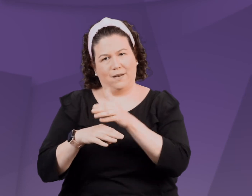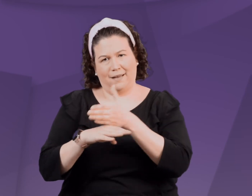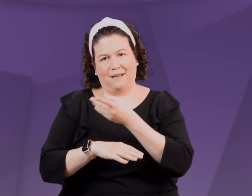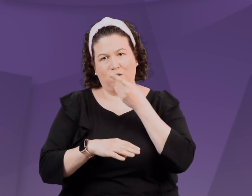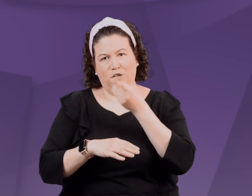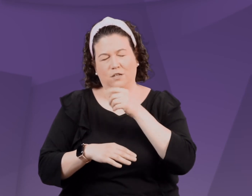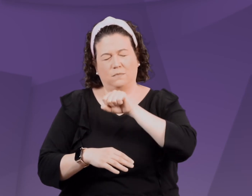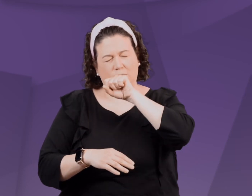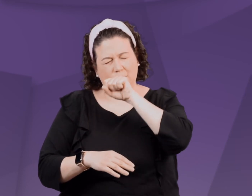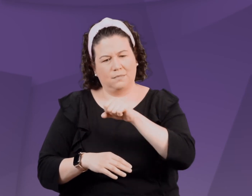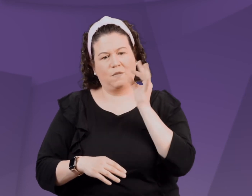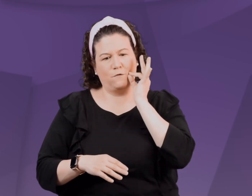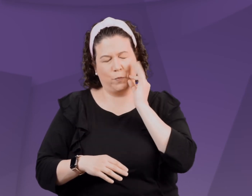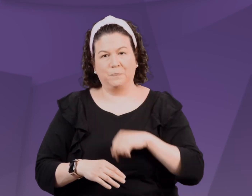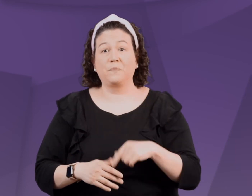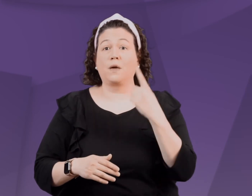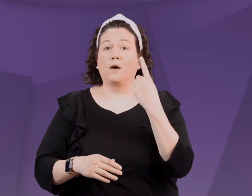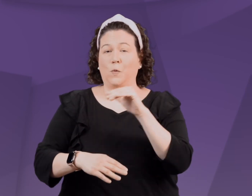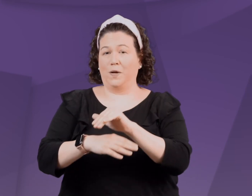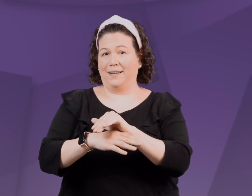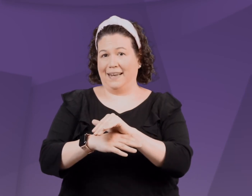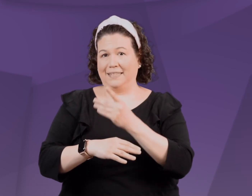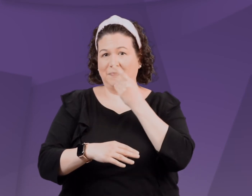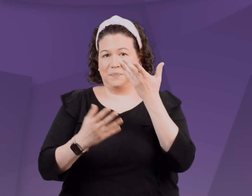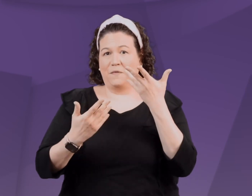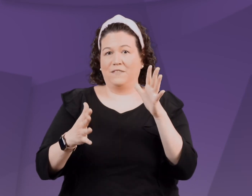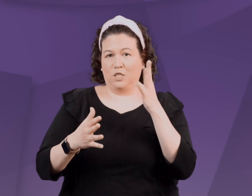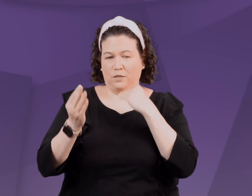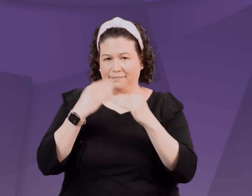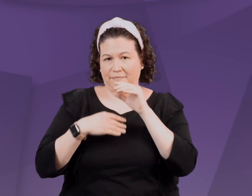She enjoys having fruit after dinner. She loves fruit.